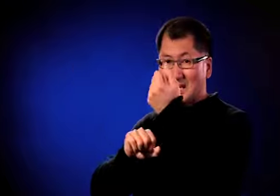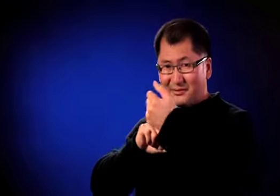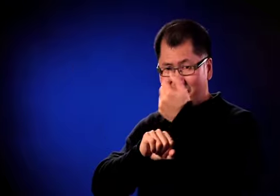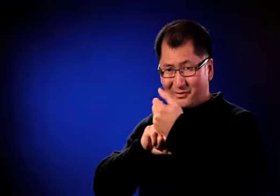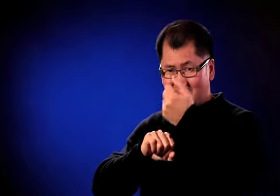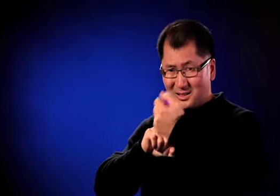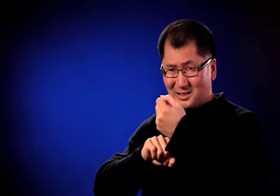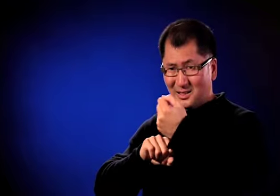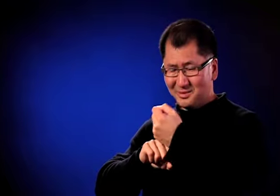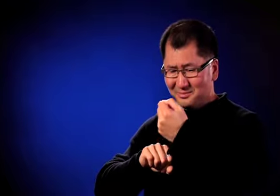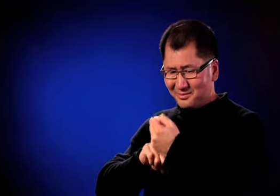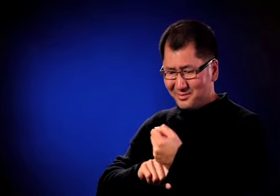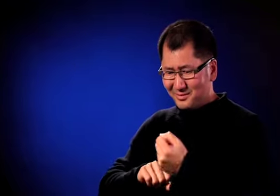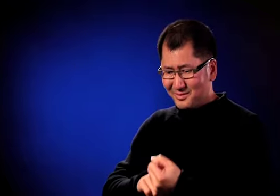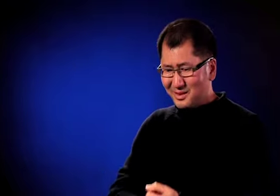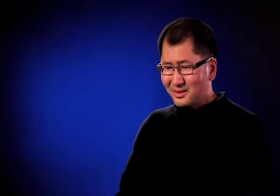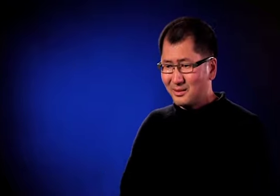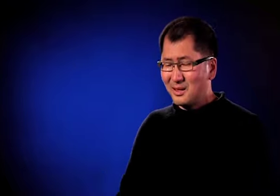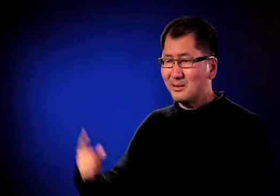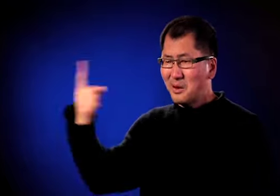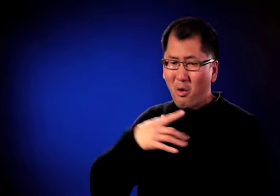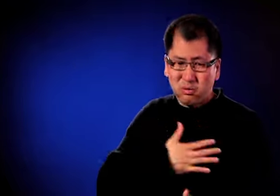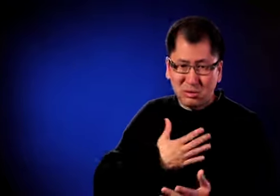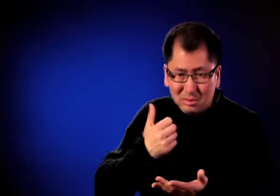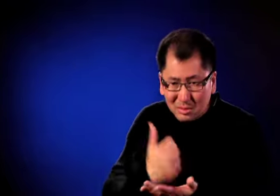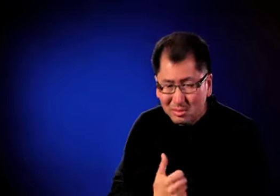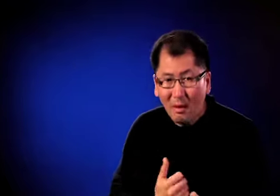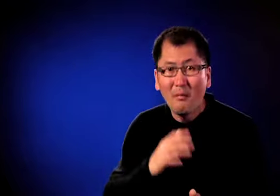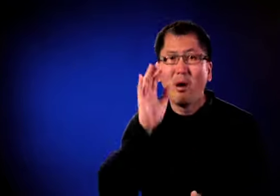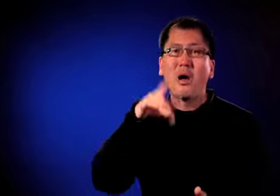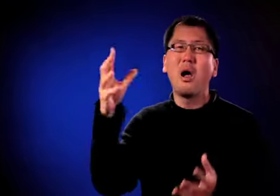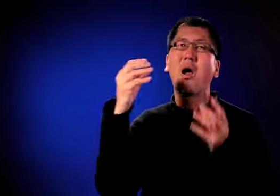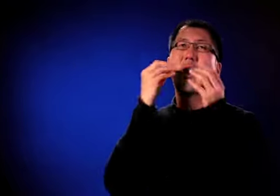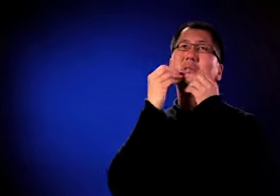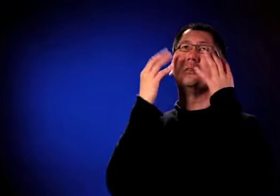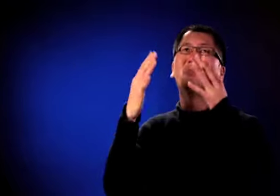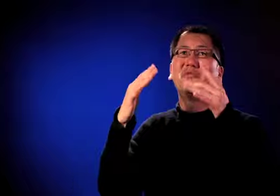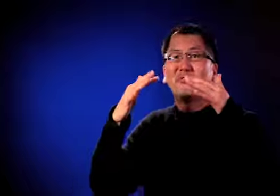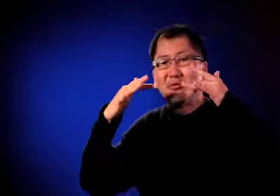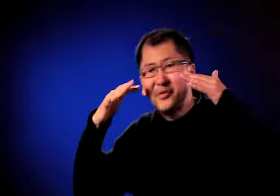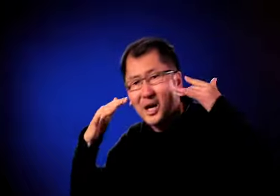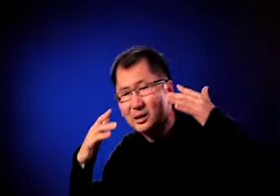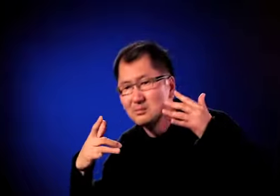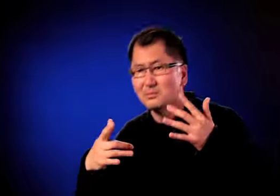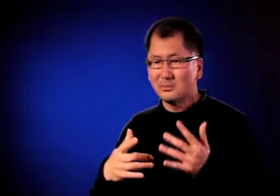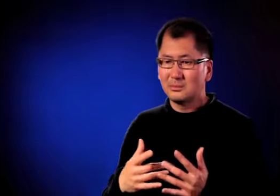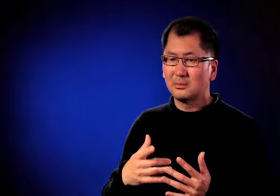be brave to contact the advocate again, ask for their help.